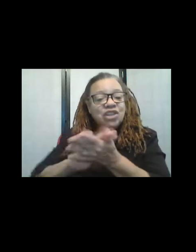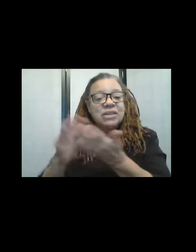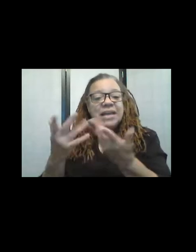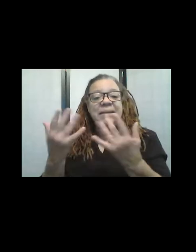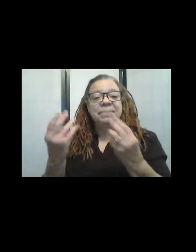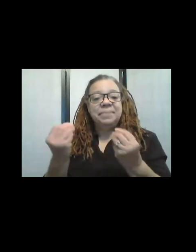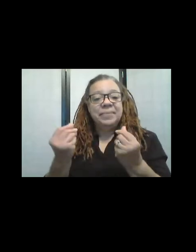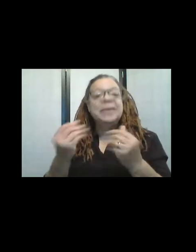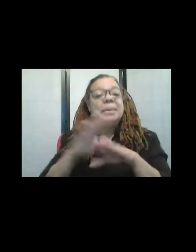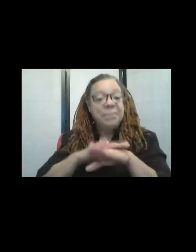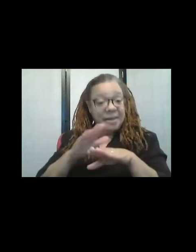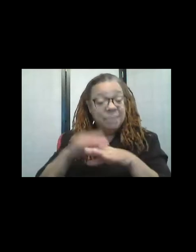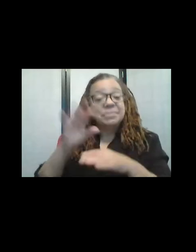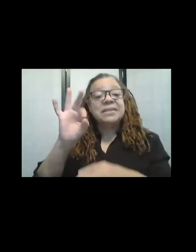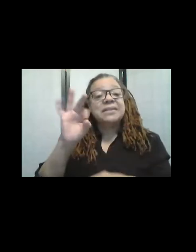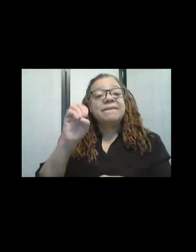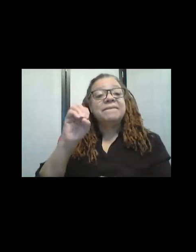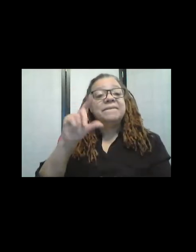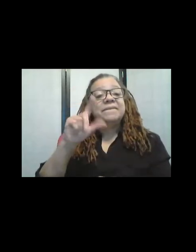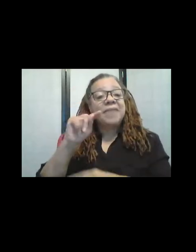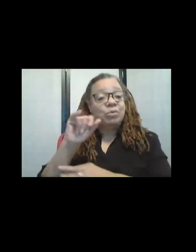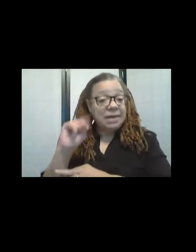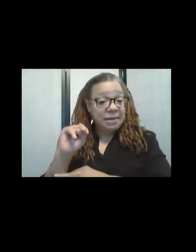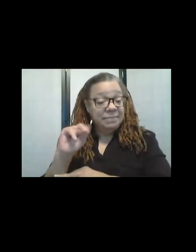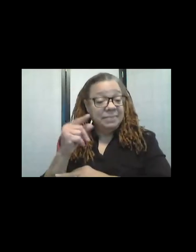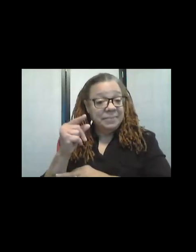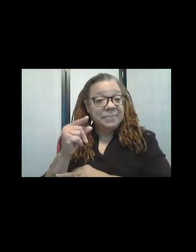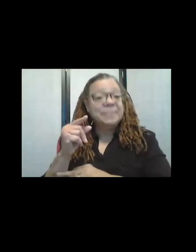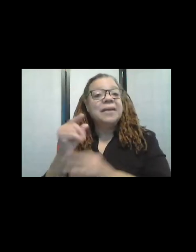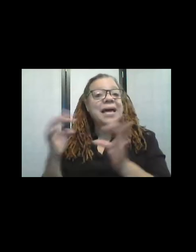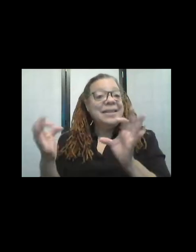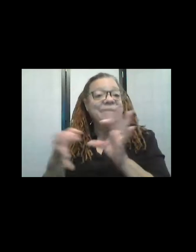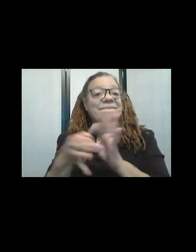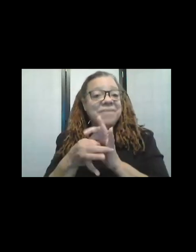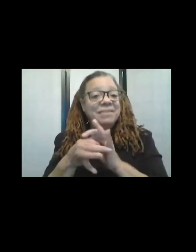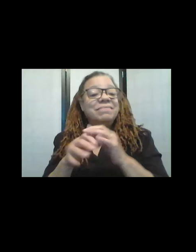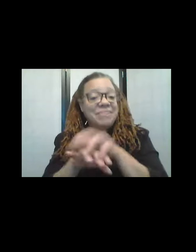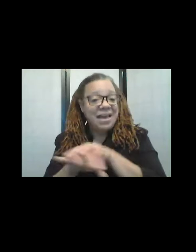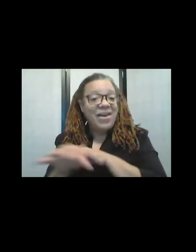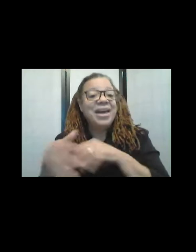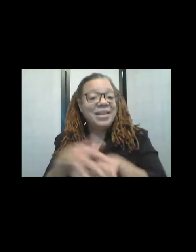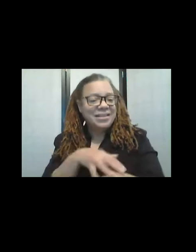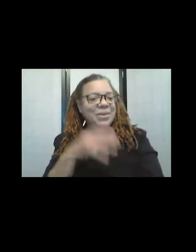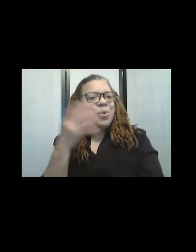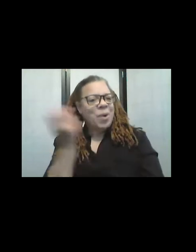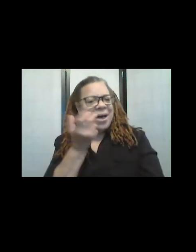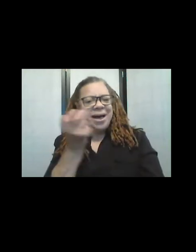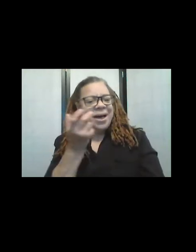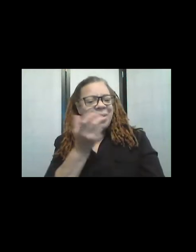Aand then, they they, um, get smaller of course. And they fit their hands. Wow, that's wonderful!